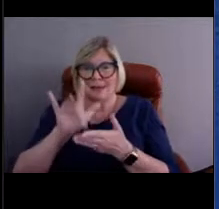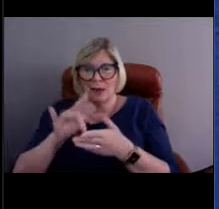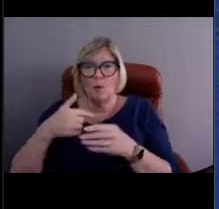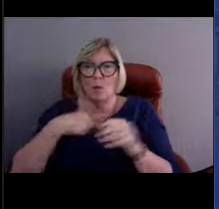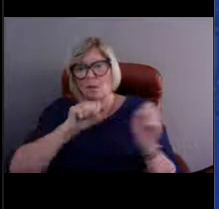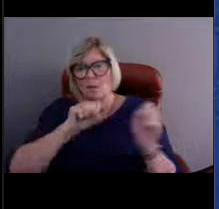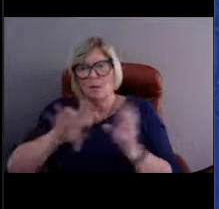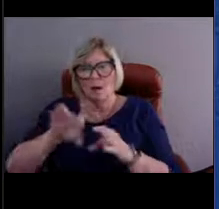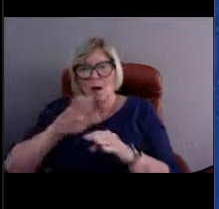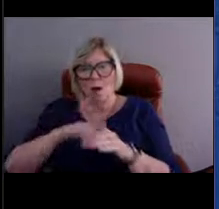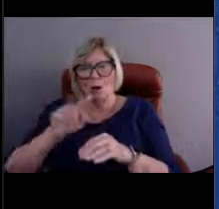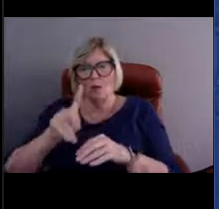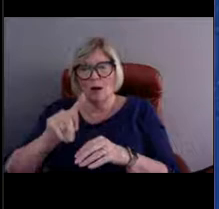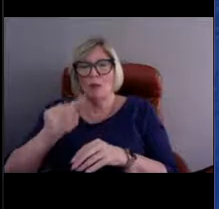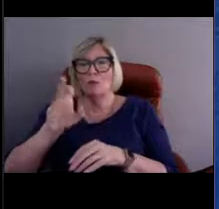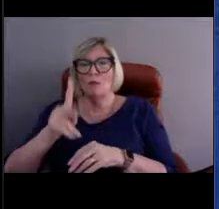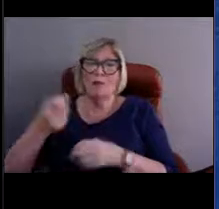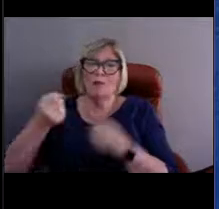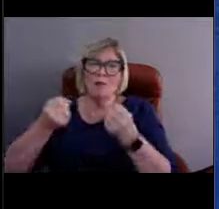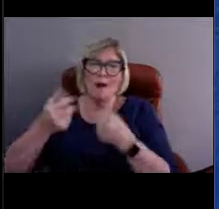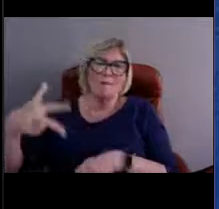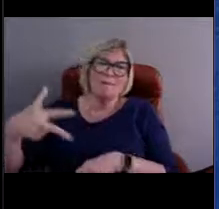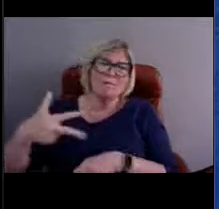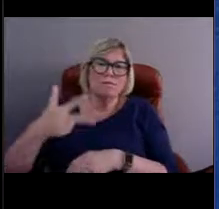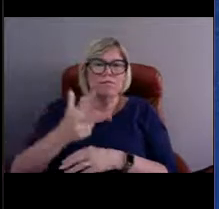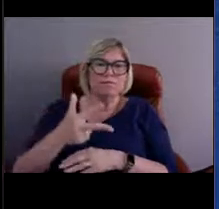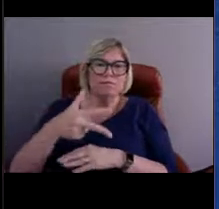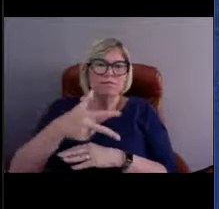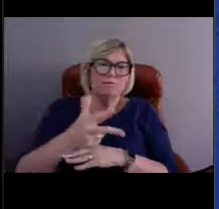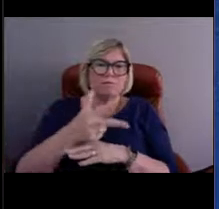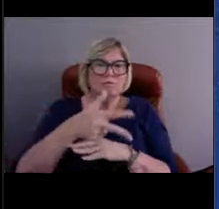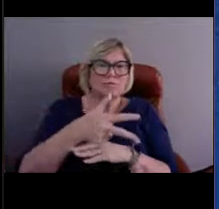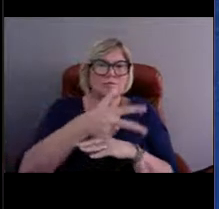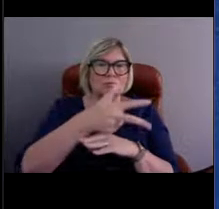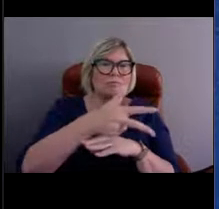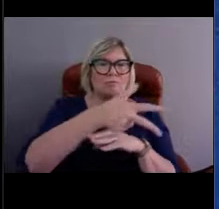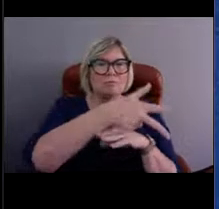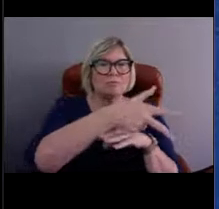Then the trucks drive to the location of a boat or a ship that will help us out.